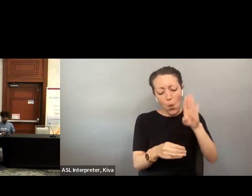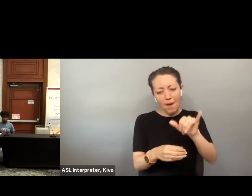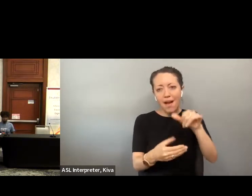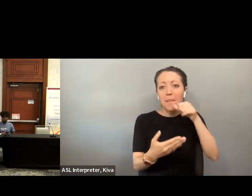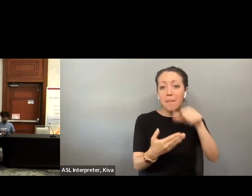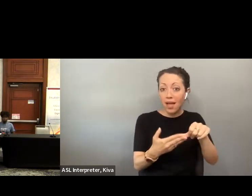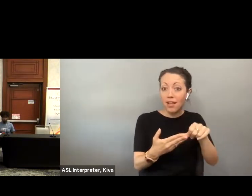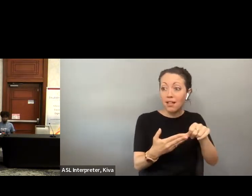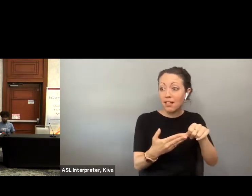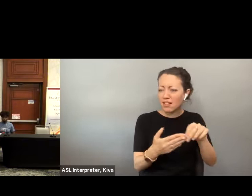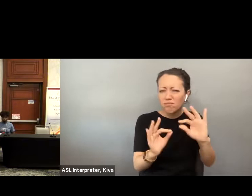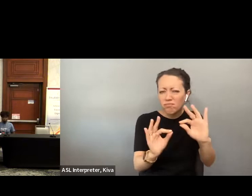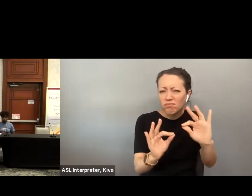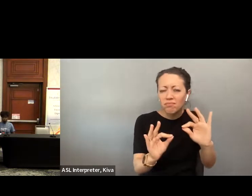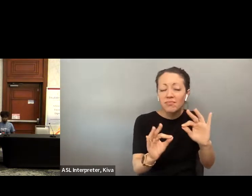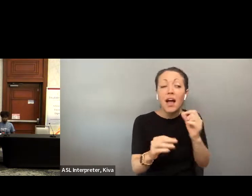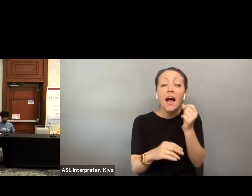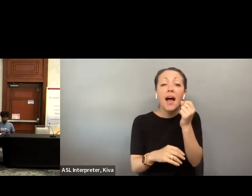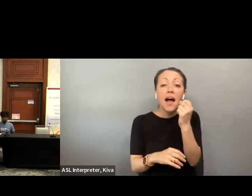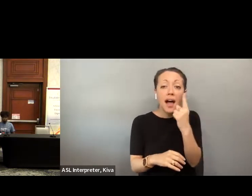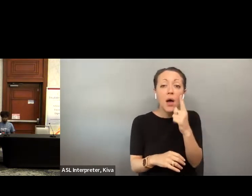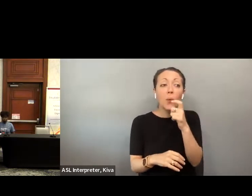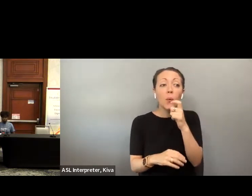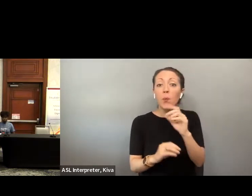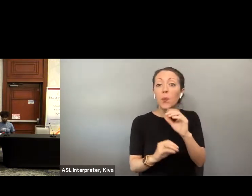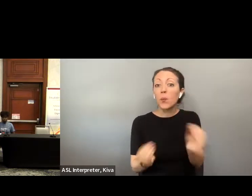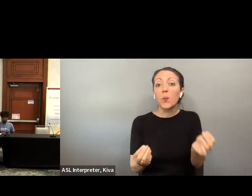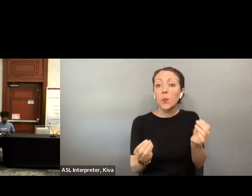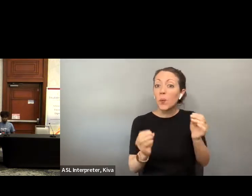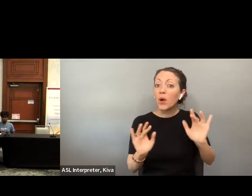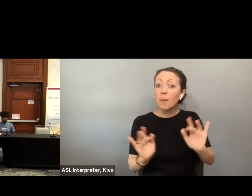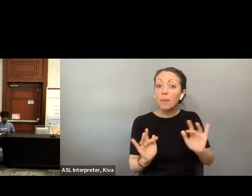accessible vote by mail is fine but